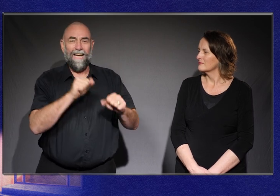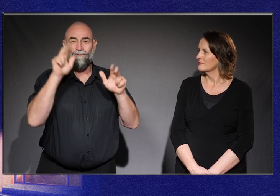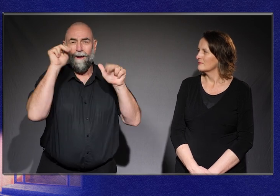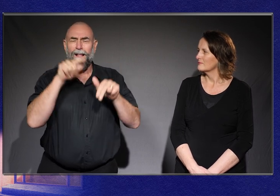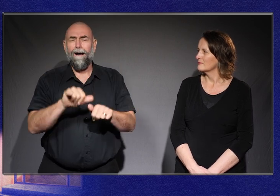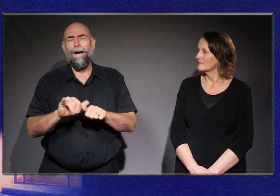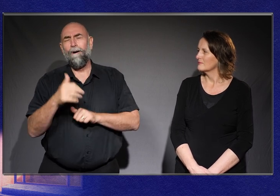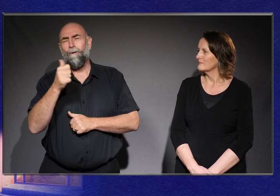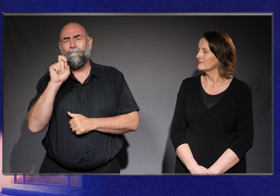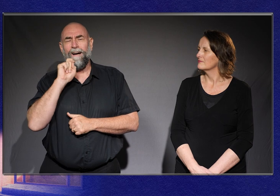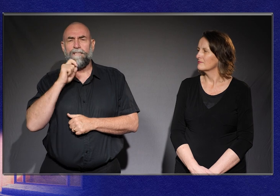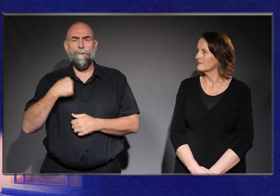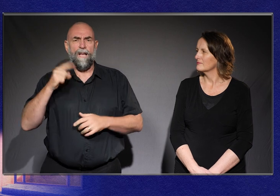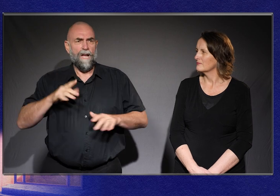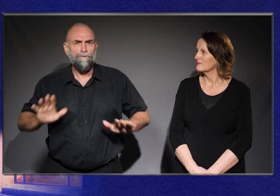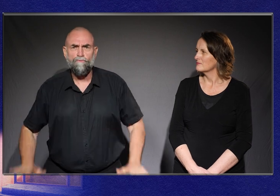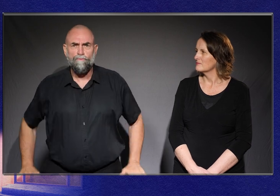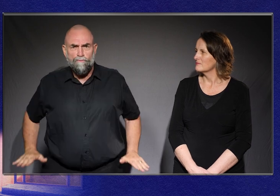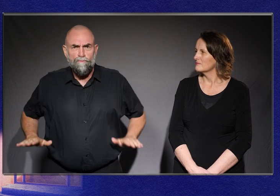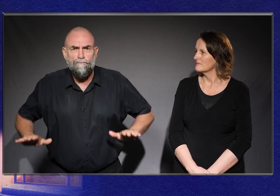So, I started crawling after them.